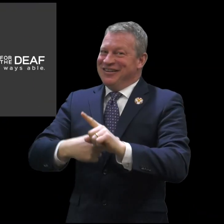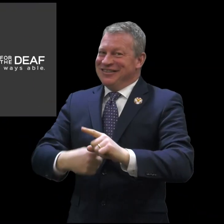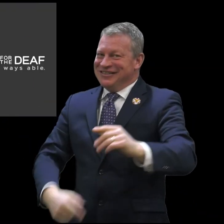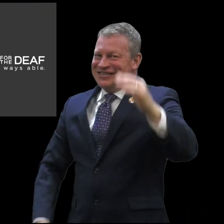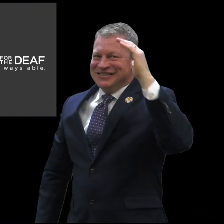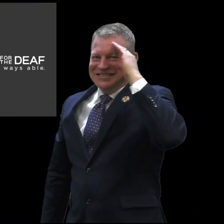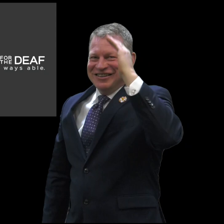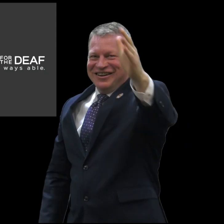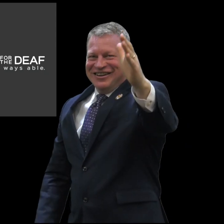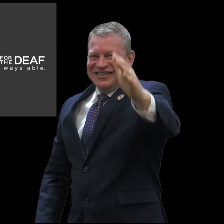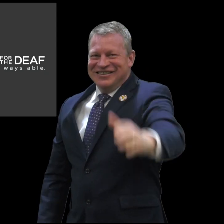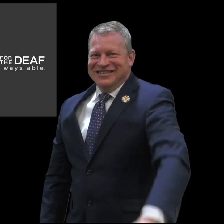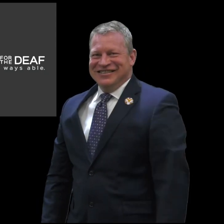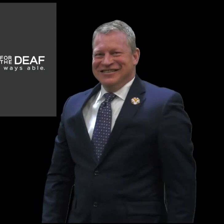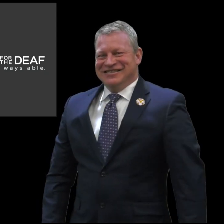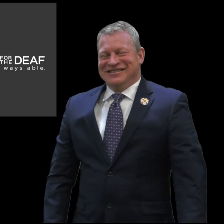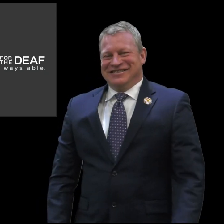then.